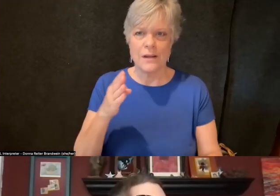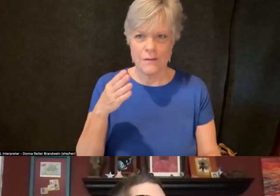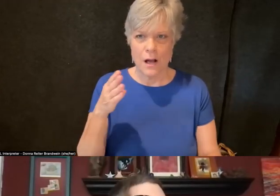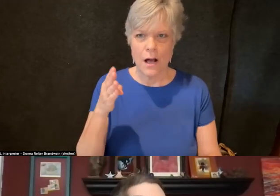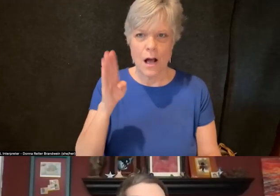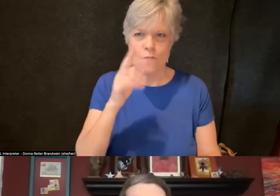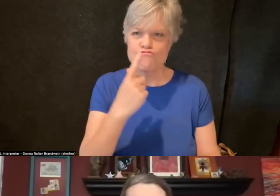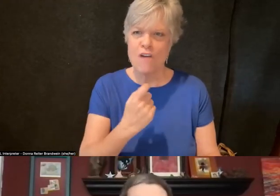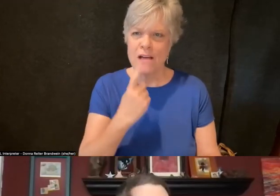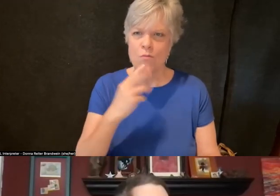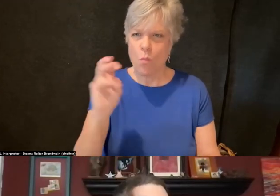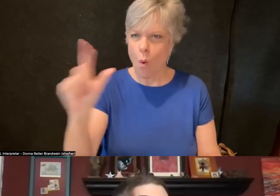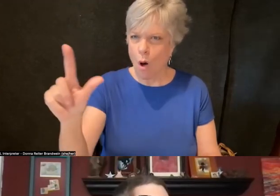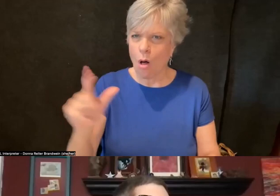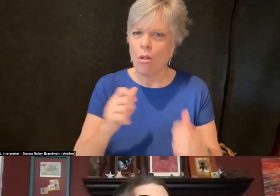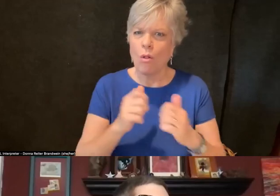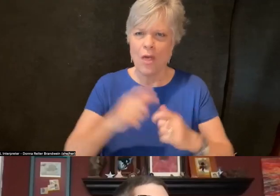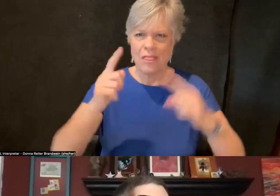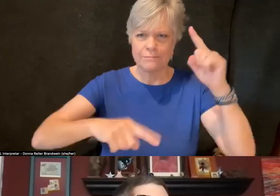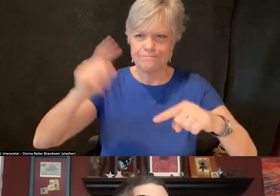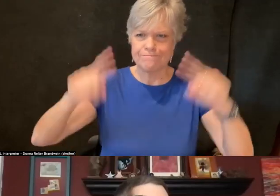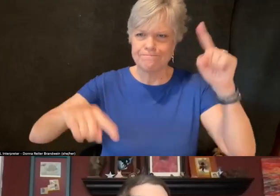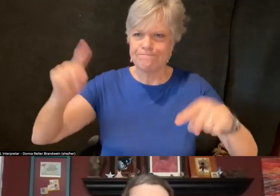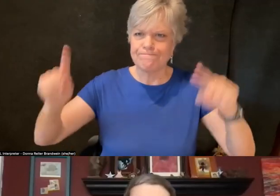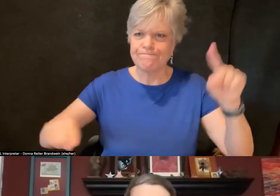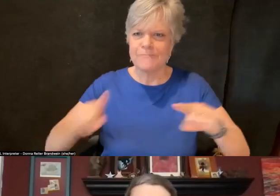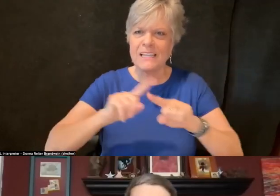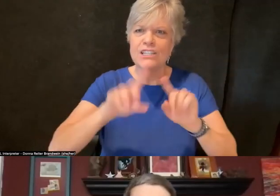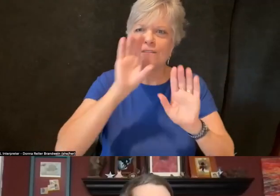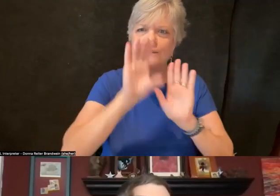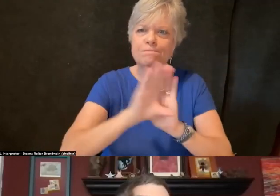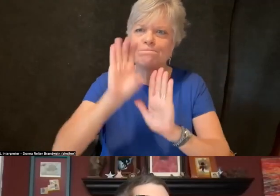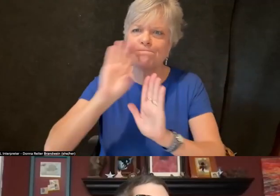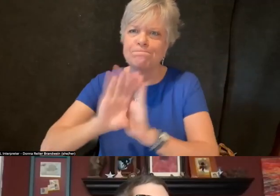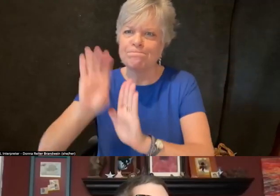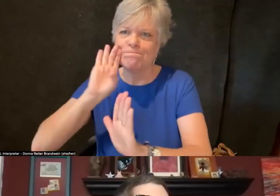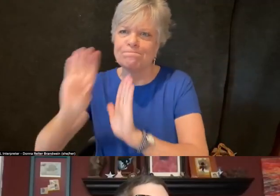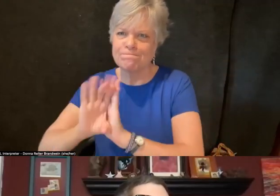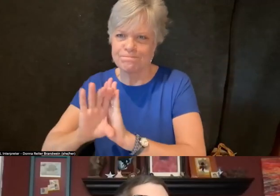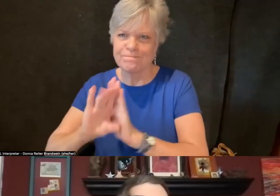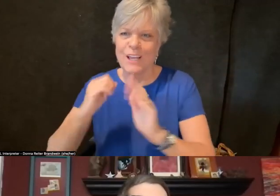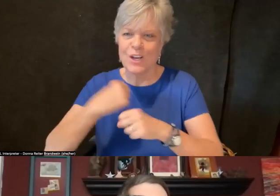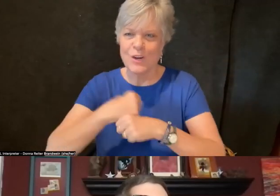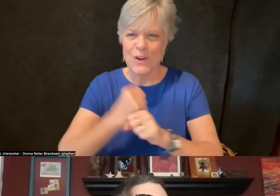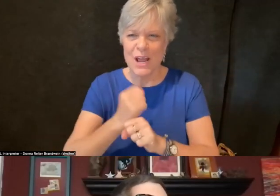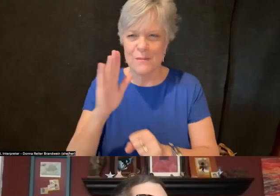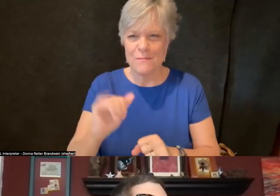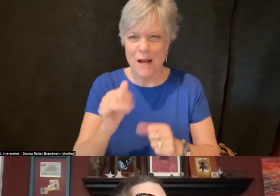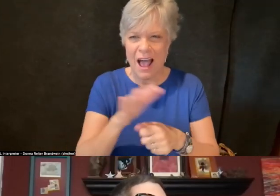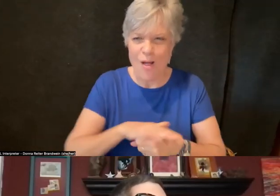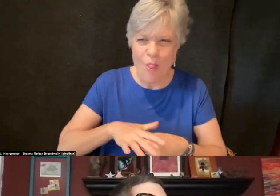with brightly colored various kinds and styles of artwork created by local and global artists,